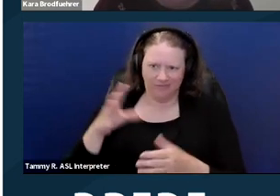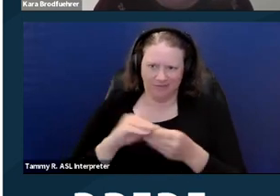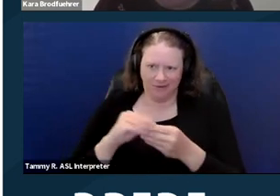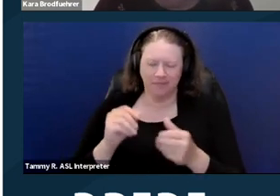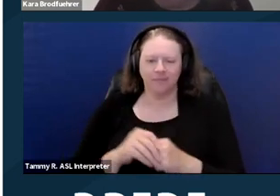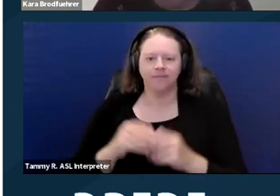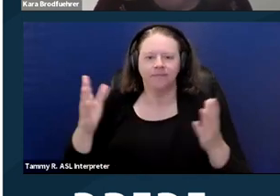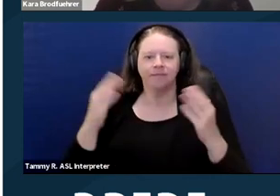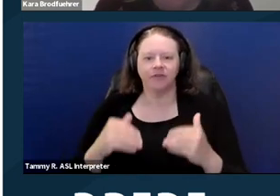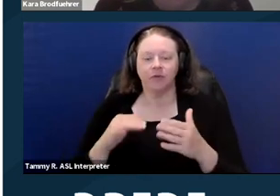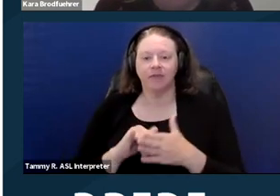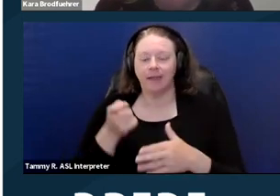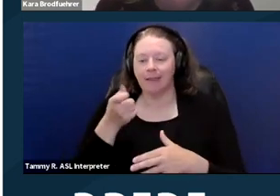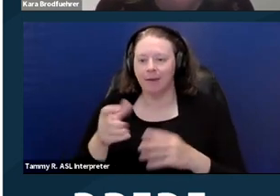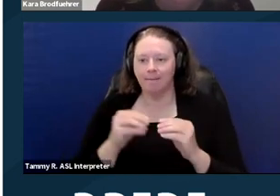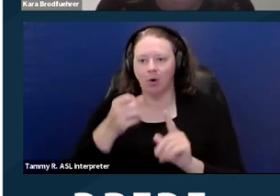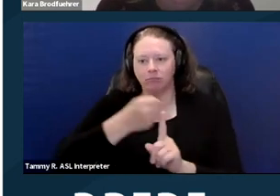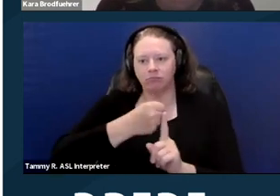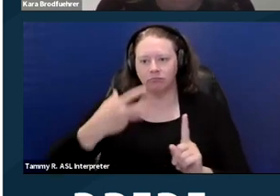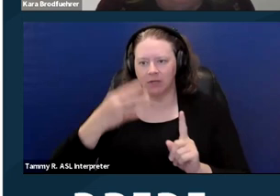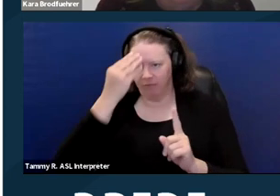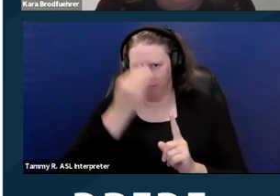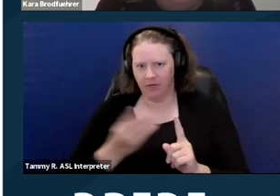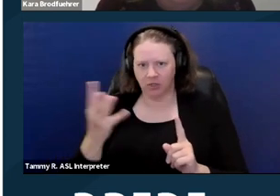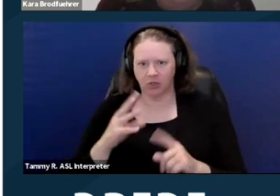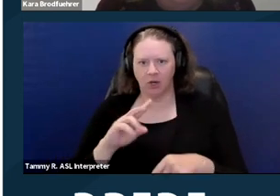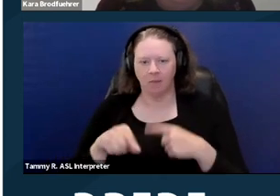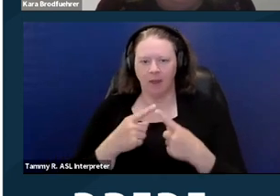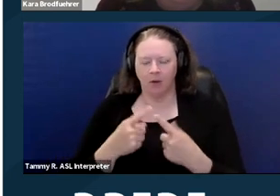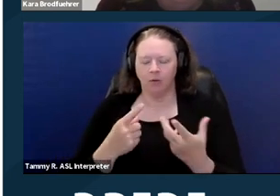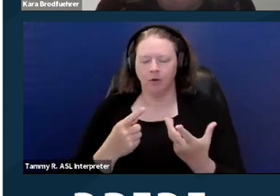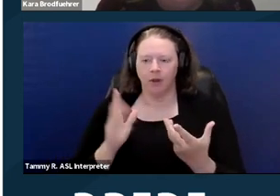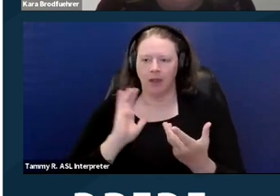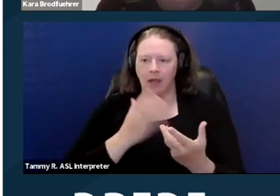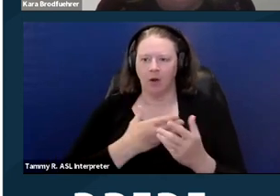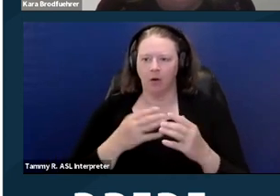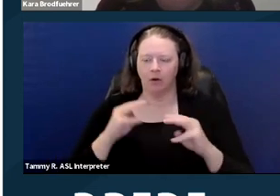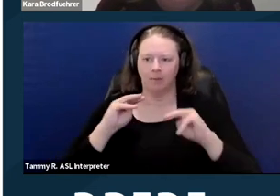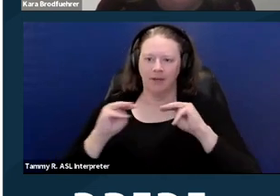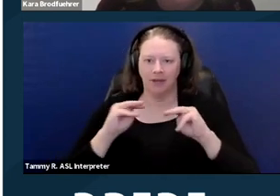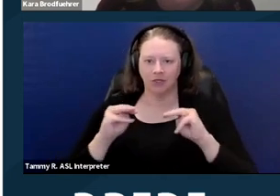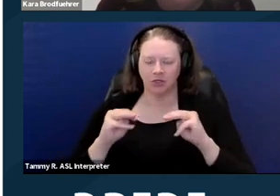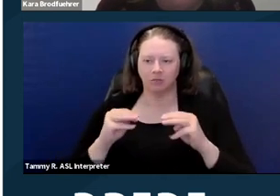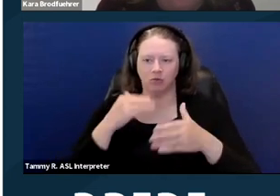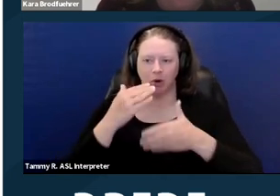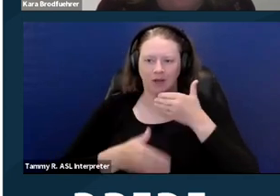So this is just a little bit more information on our mediation process at this point.